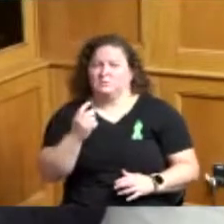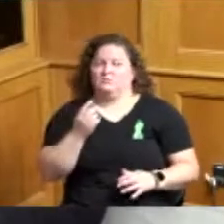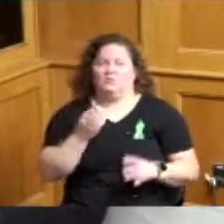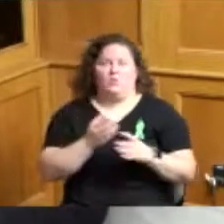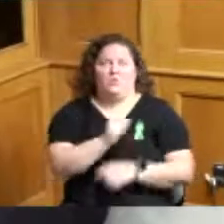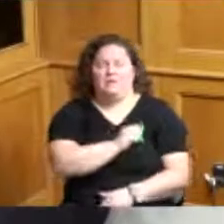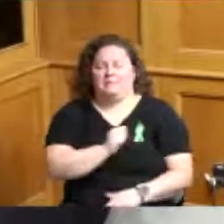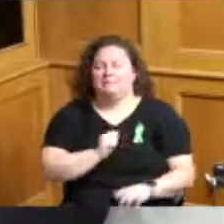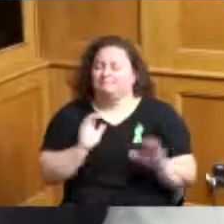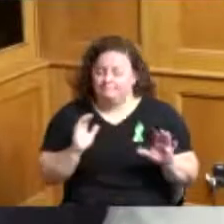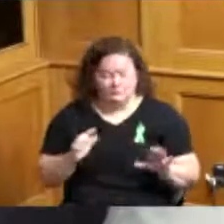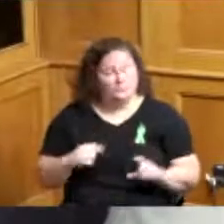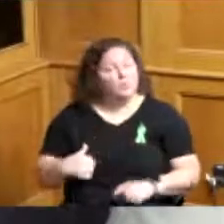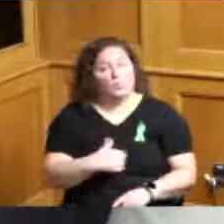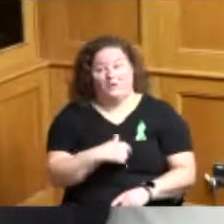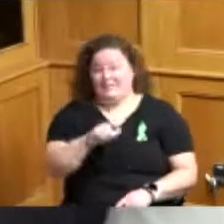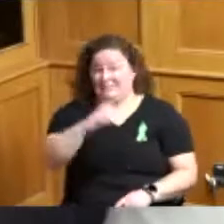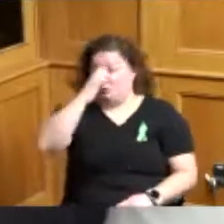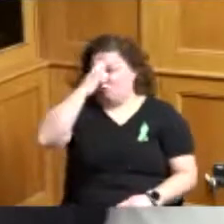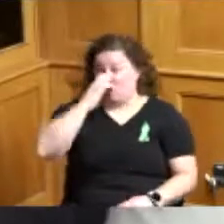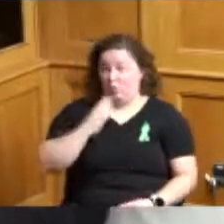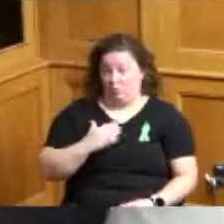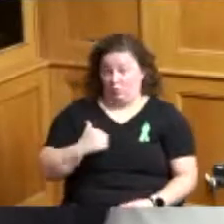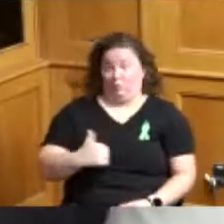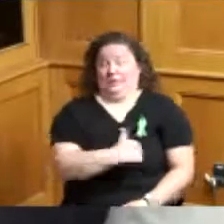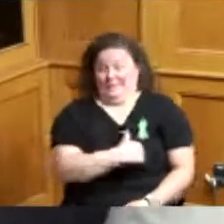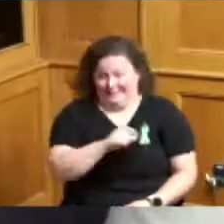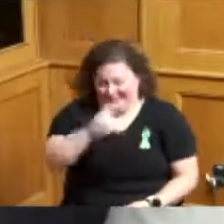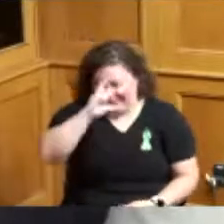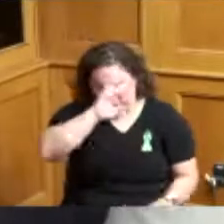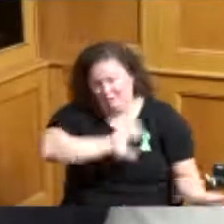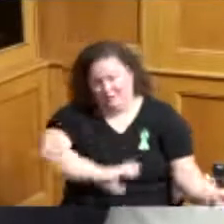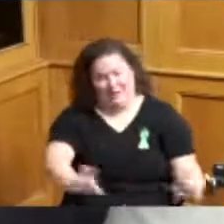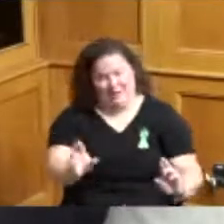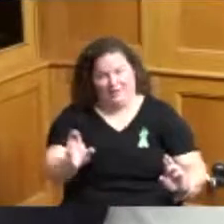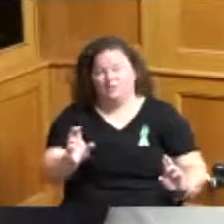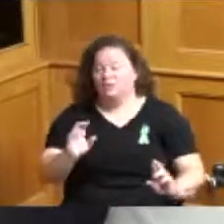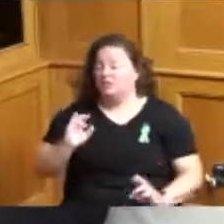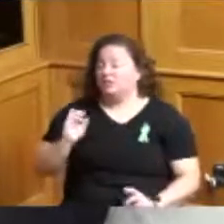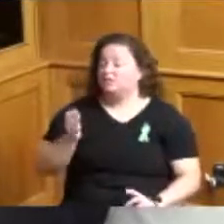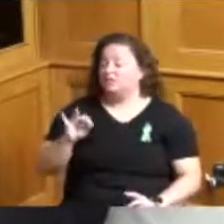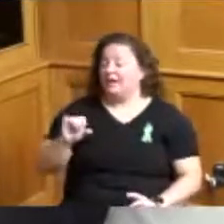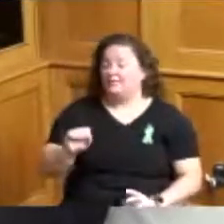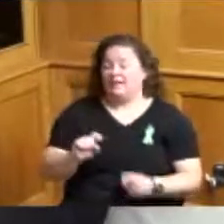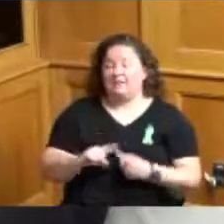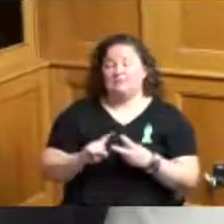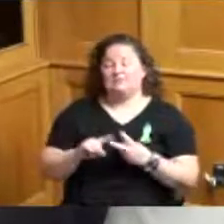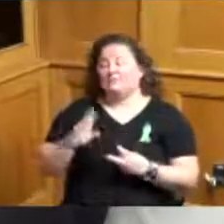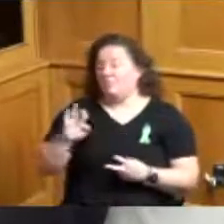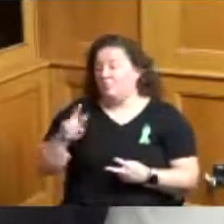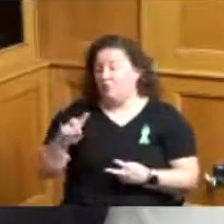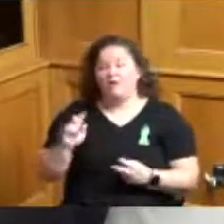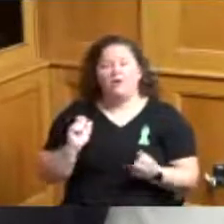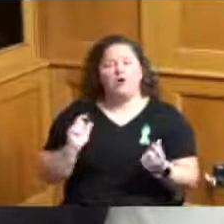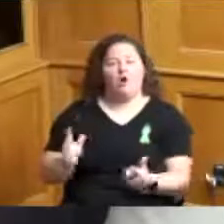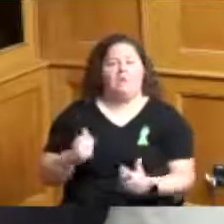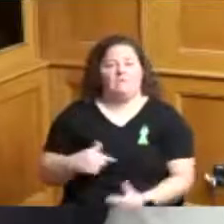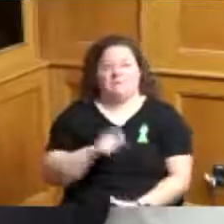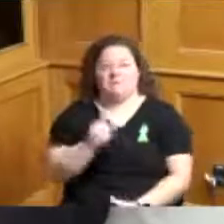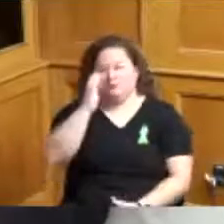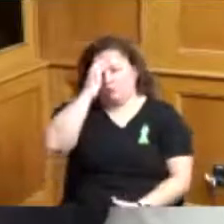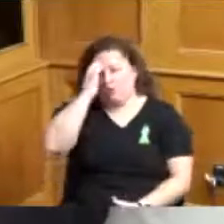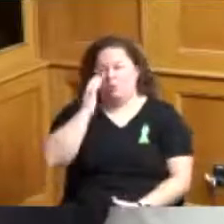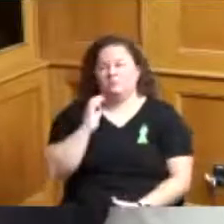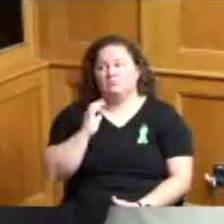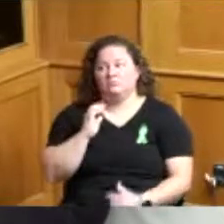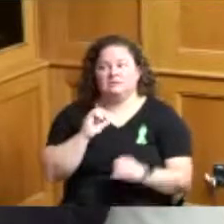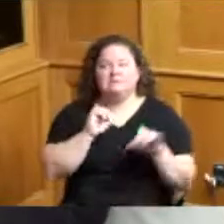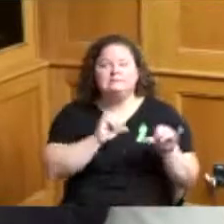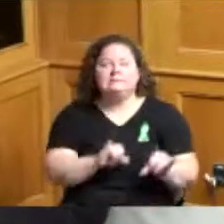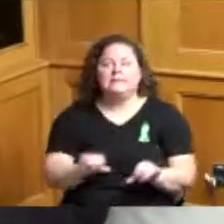is a we got to be prepared ourselves JFS plus the Board so we all kind of on the same page there's